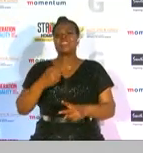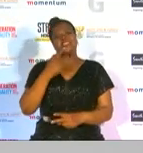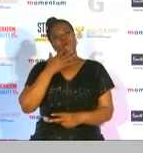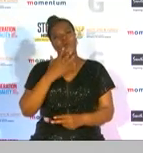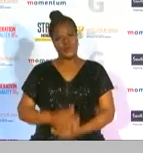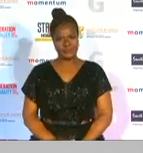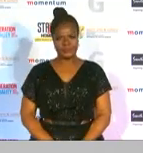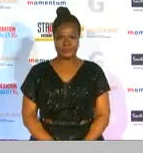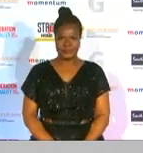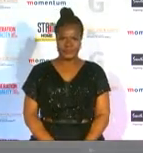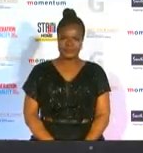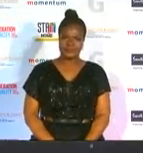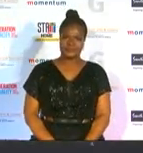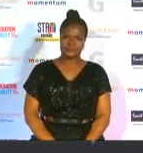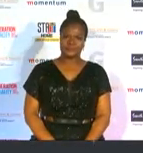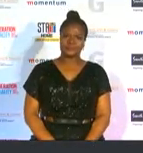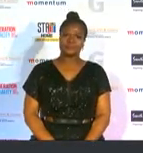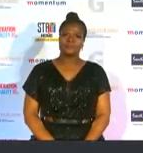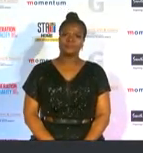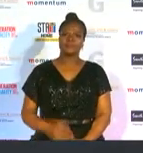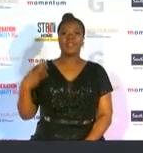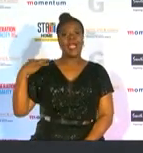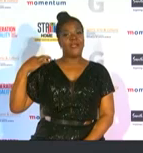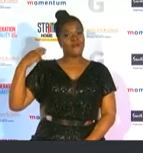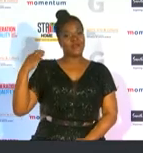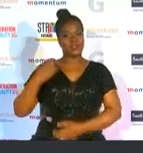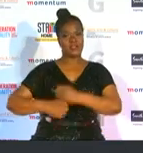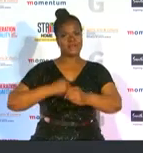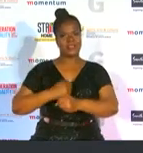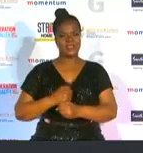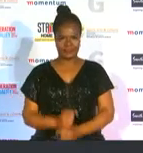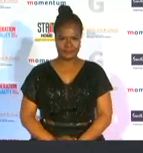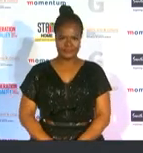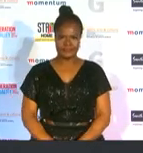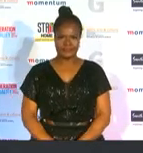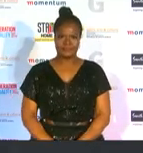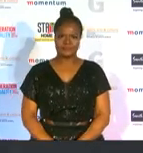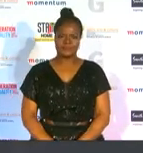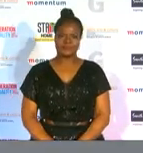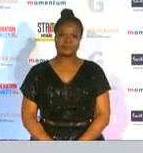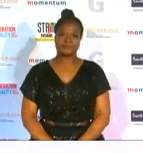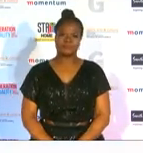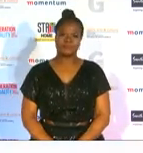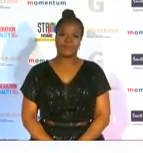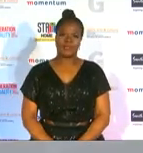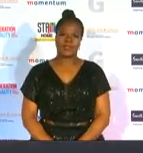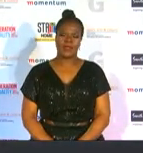year for volunteer of the year